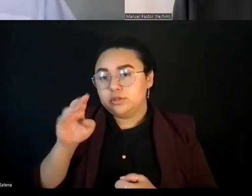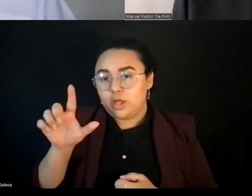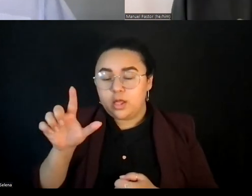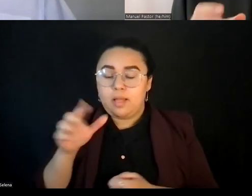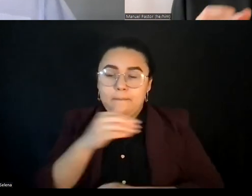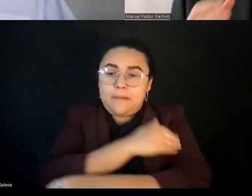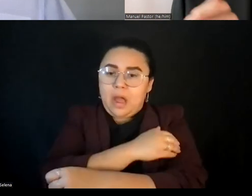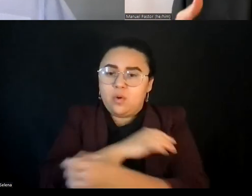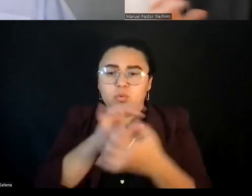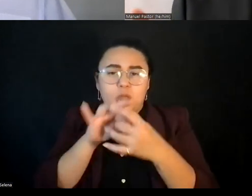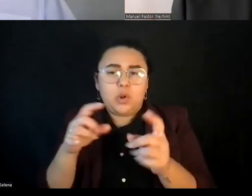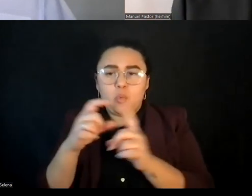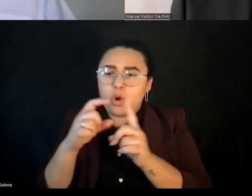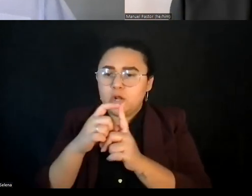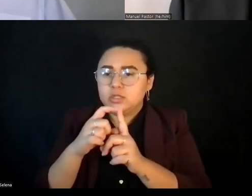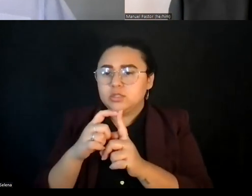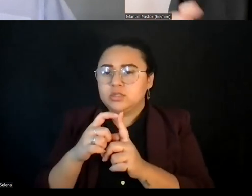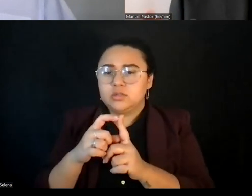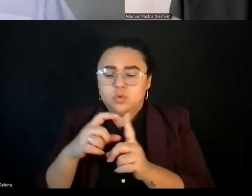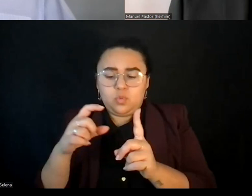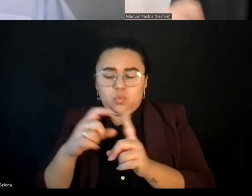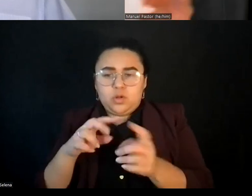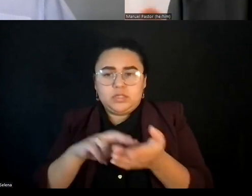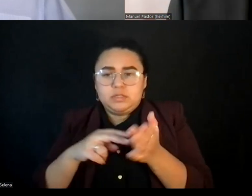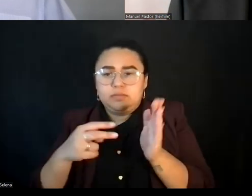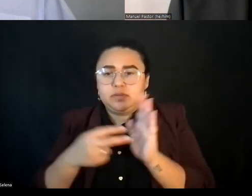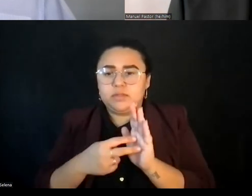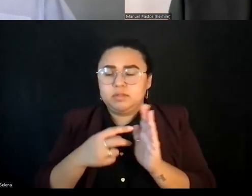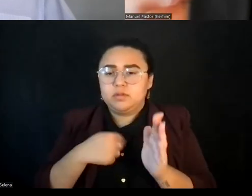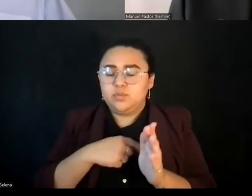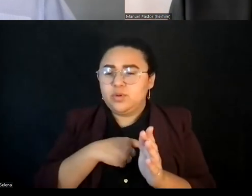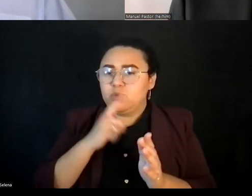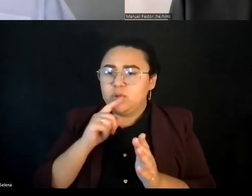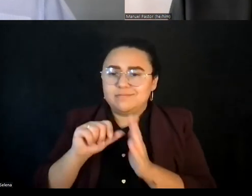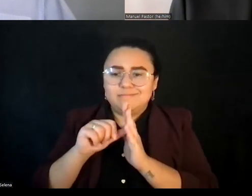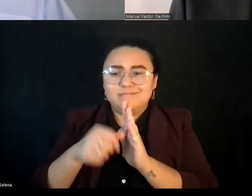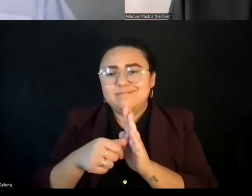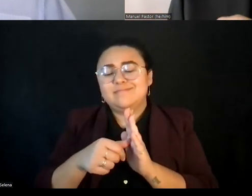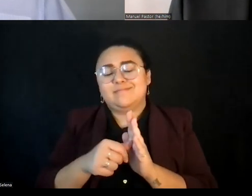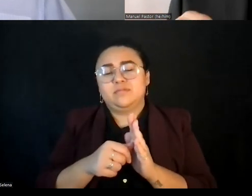And it's why we're so insistent about shifting from the economy to our economy, because the